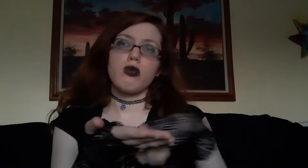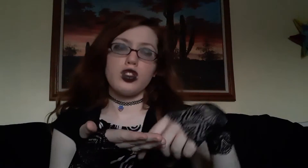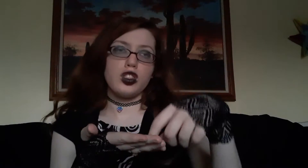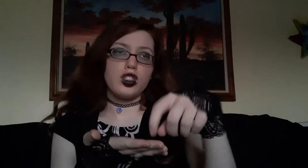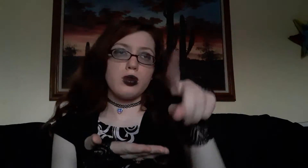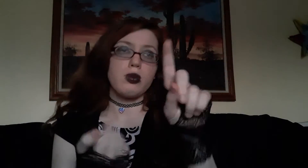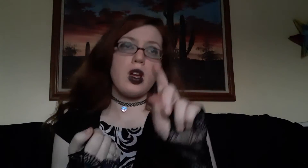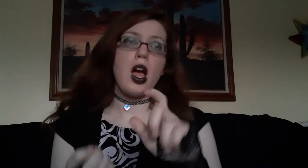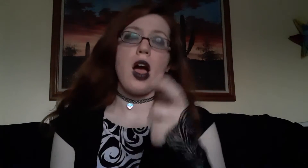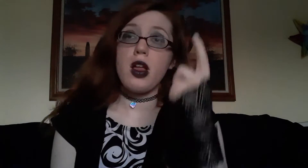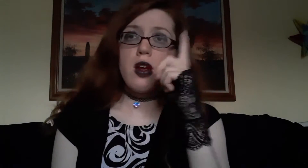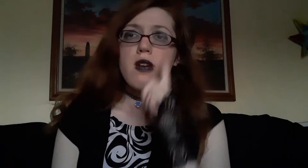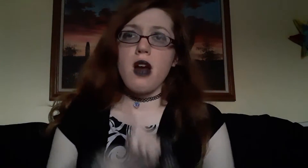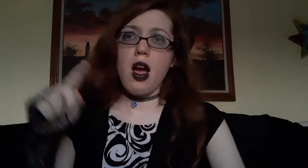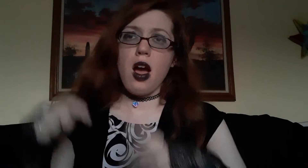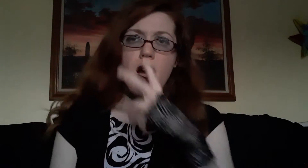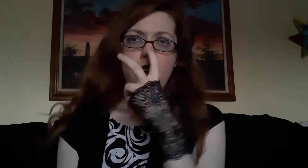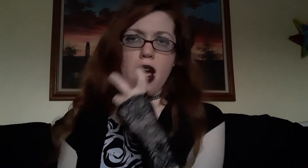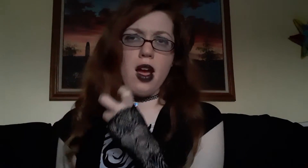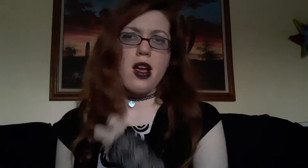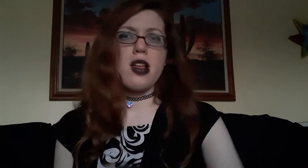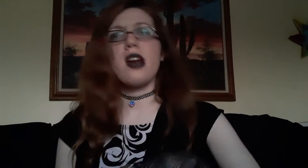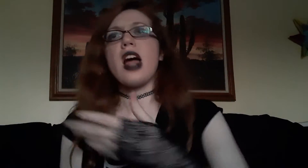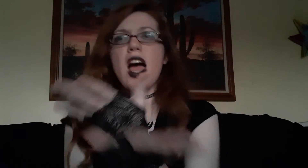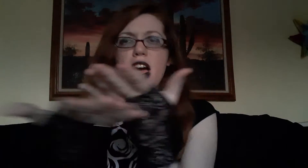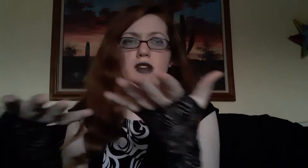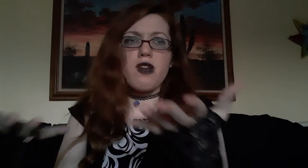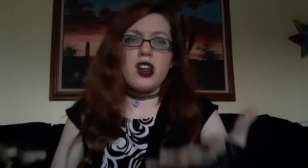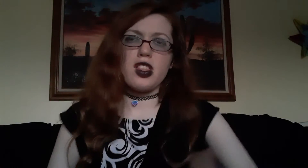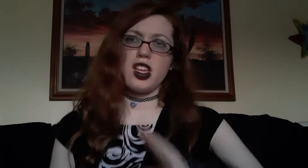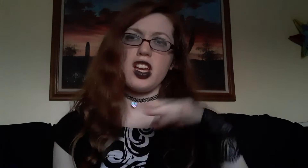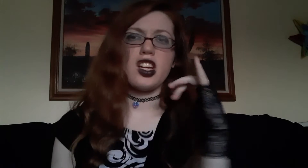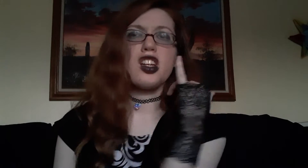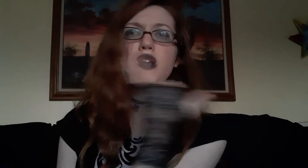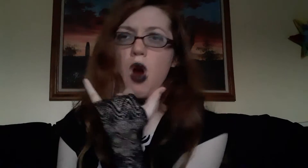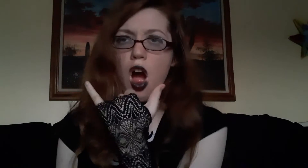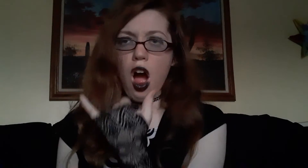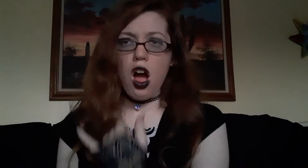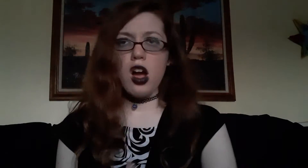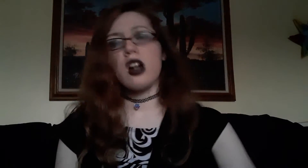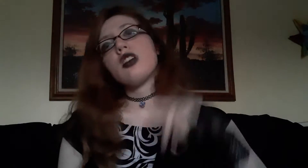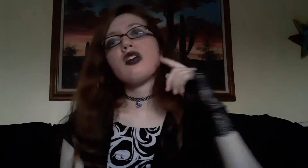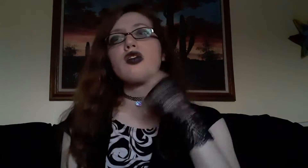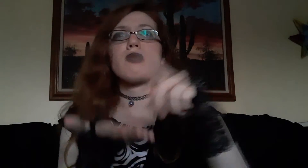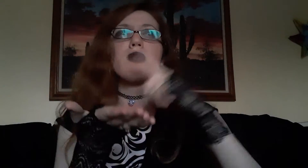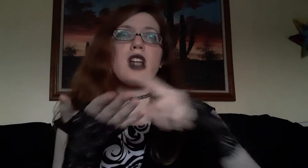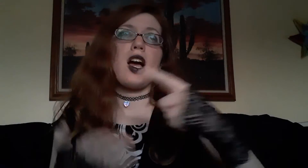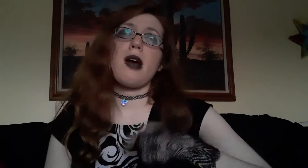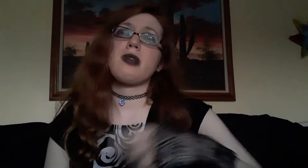SOMETIMES, CAN'T DENY/DOUBT EVERYTHING WRONG WRONG. SOMETIMES